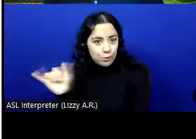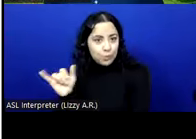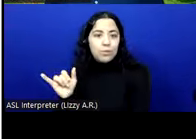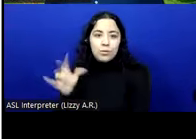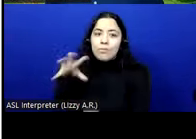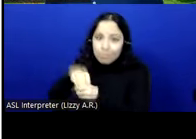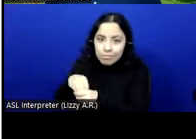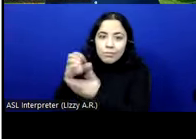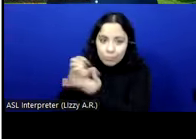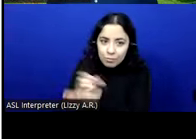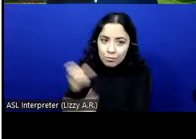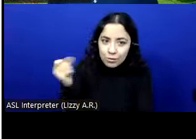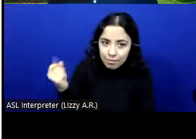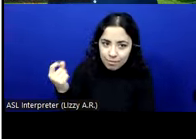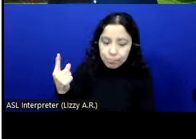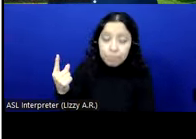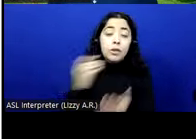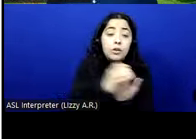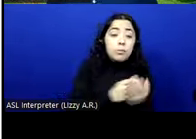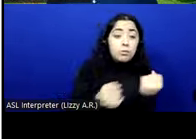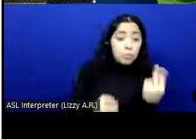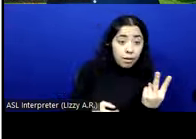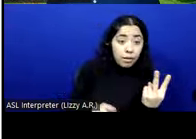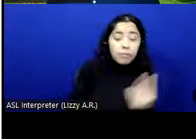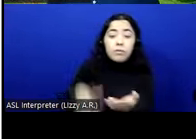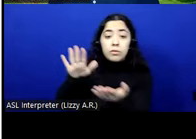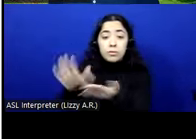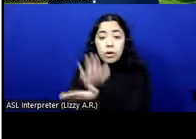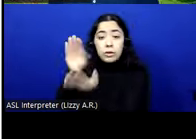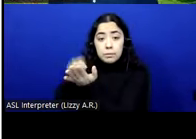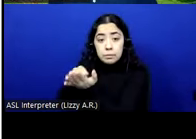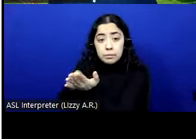Chapter 12 about documentation and support services is also applicable if